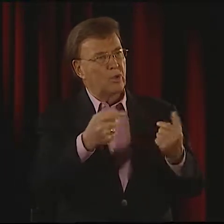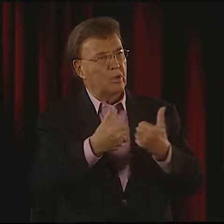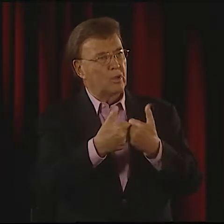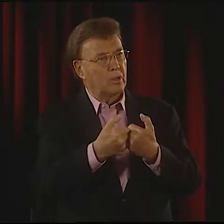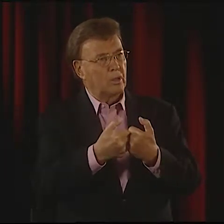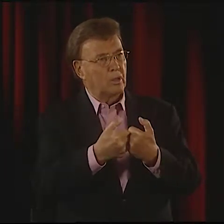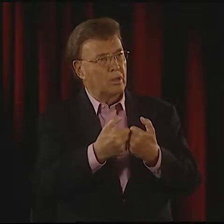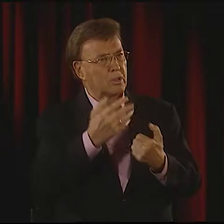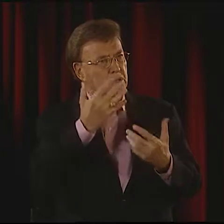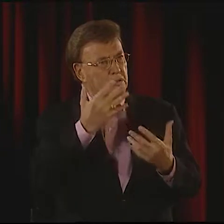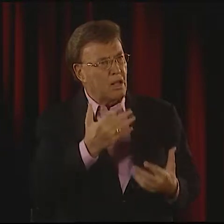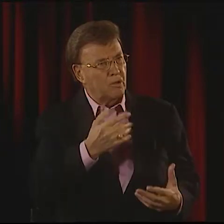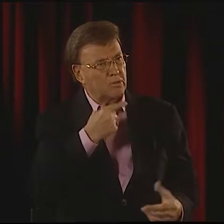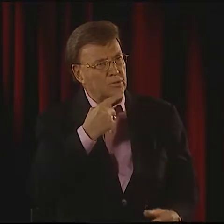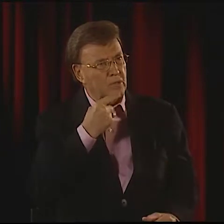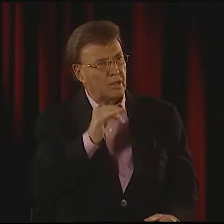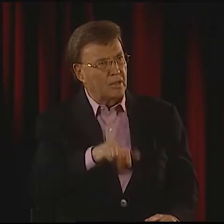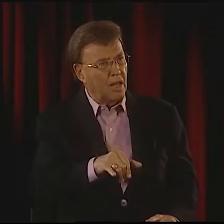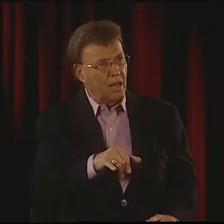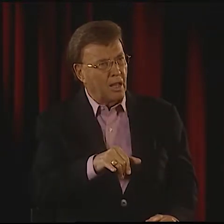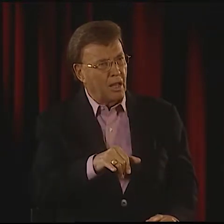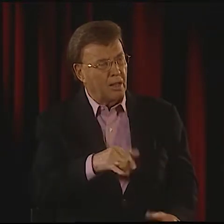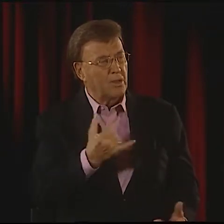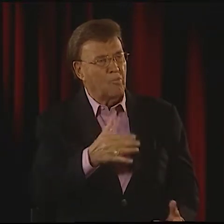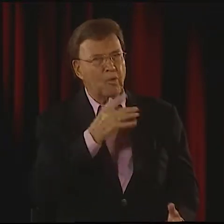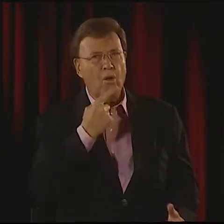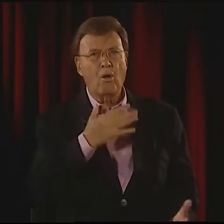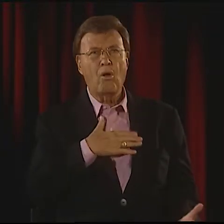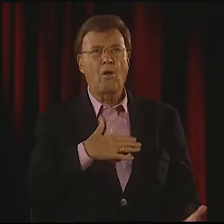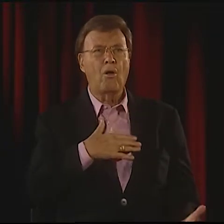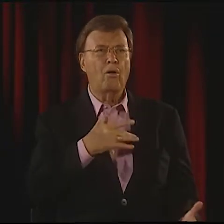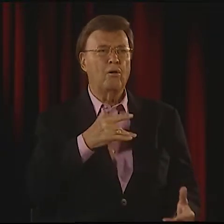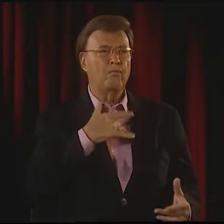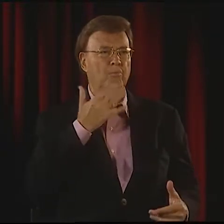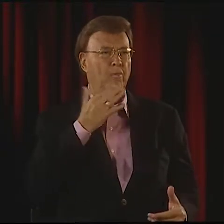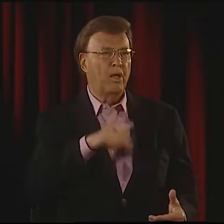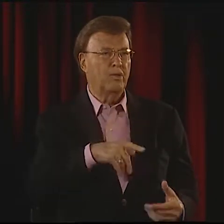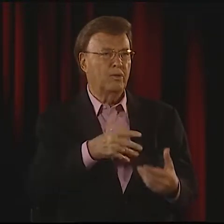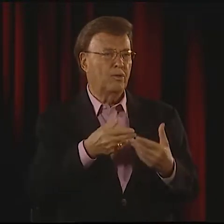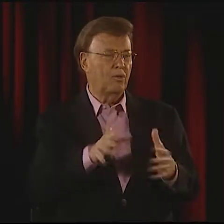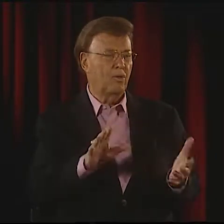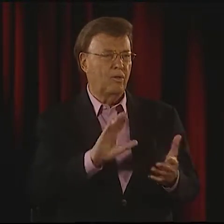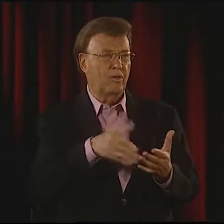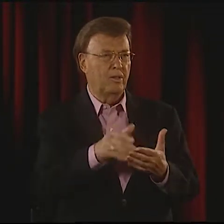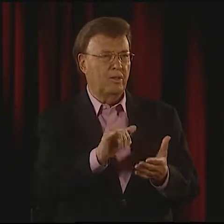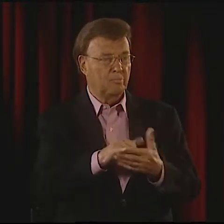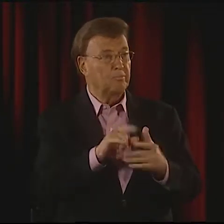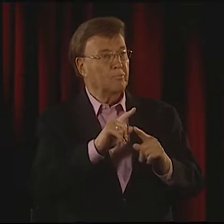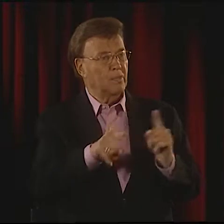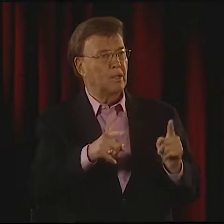HE HAD WRITTEN FOR HER WHEN THEY WERE COURTING. I WAS SO UPSET WHEN I HEARD THAT HAD HAPPENED,